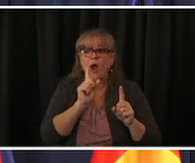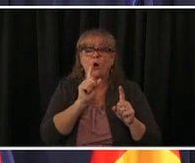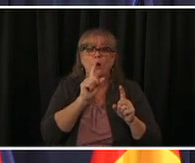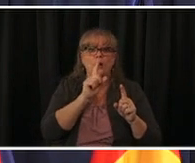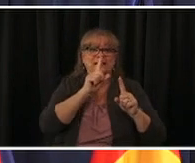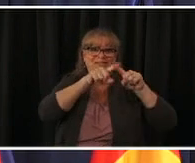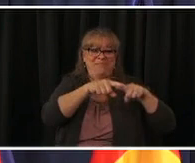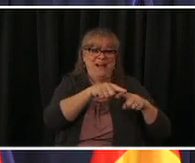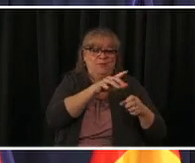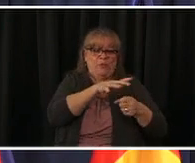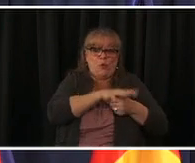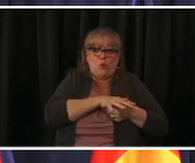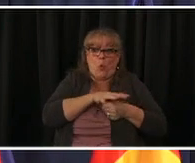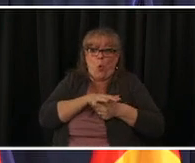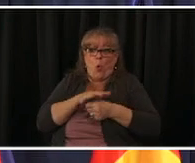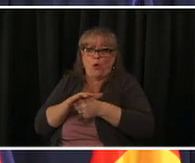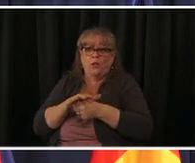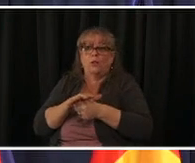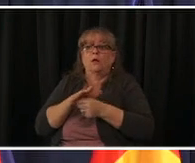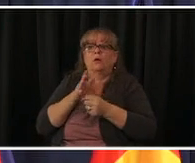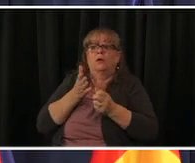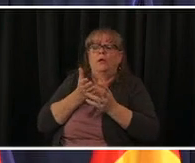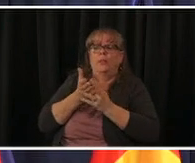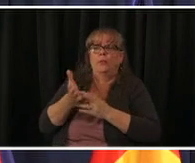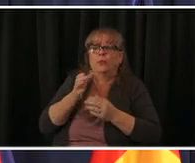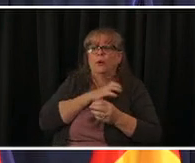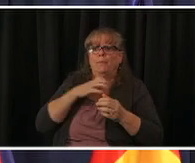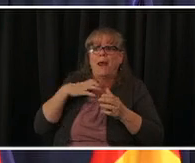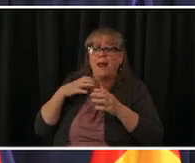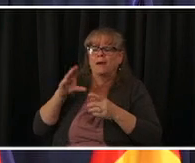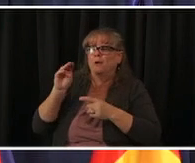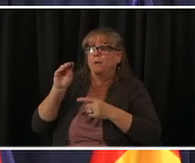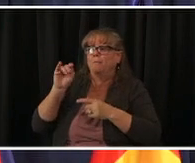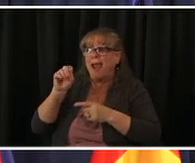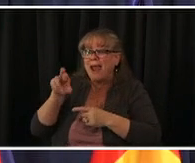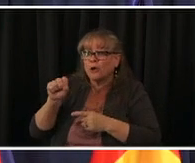working with our mayors our our target date for that is april 16th